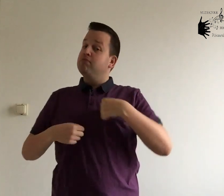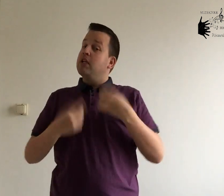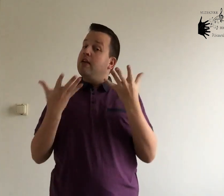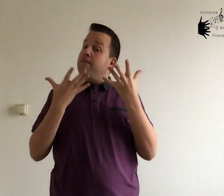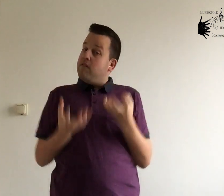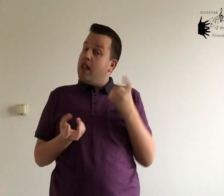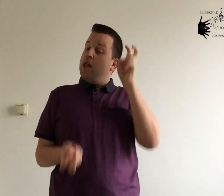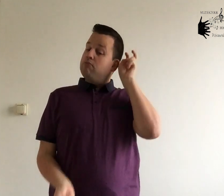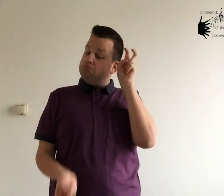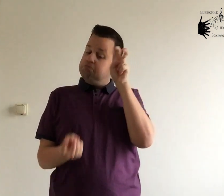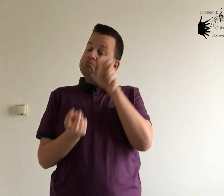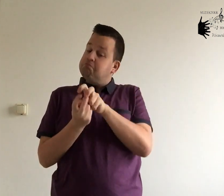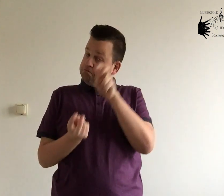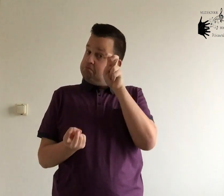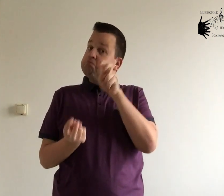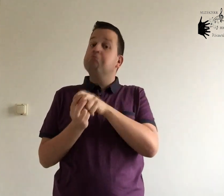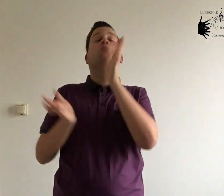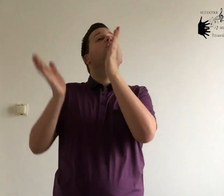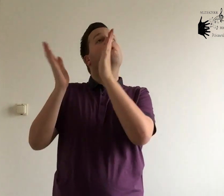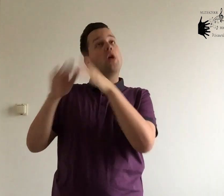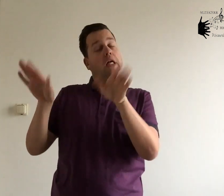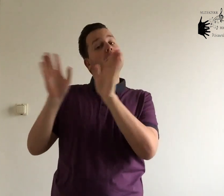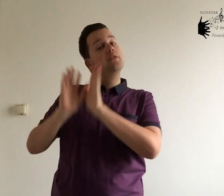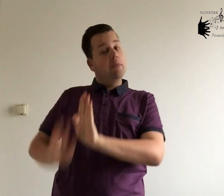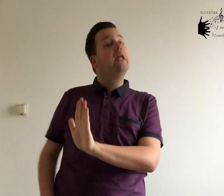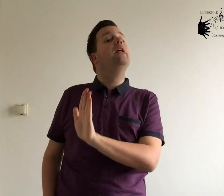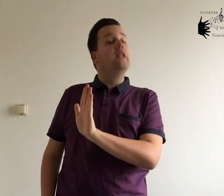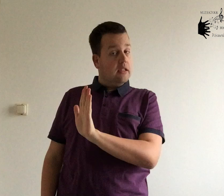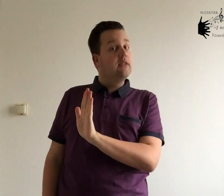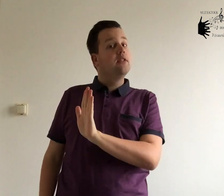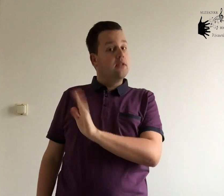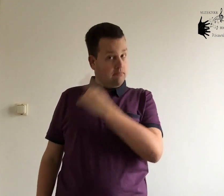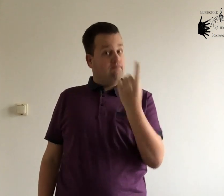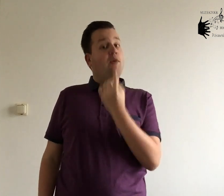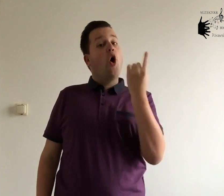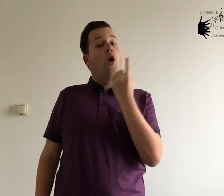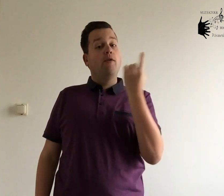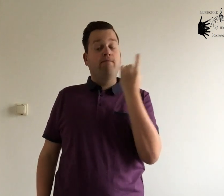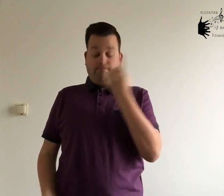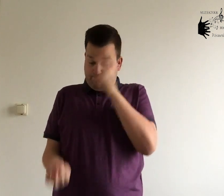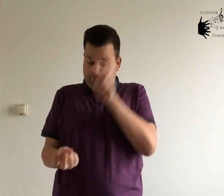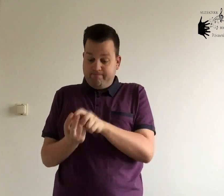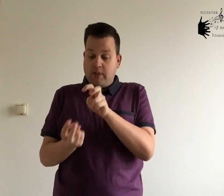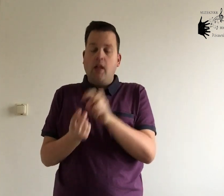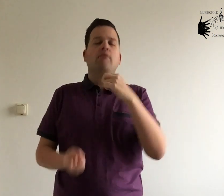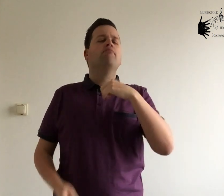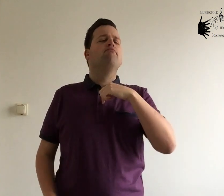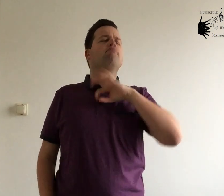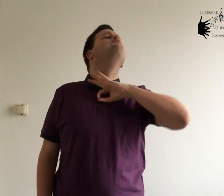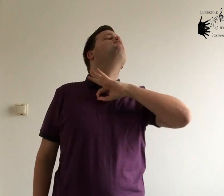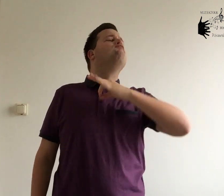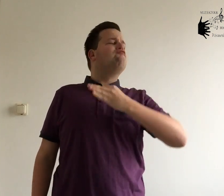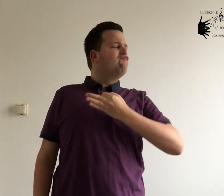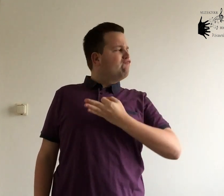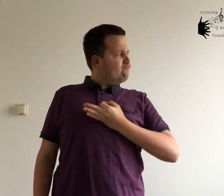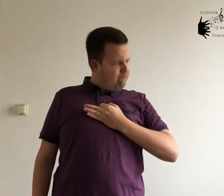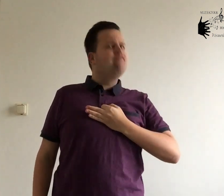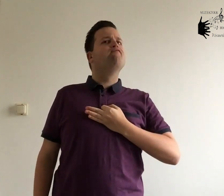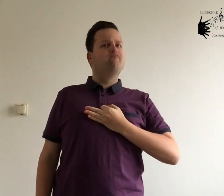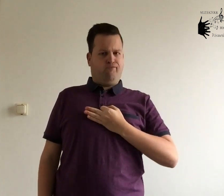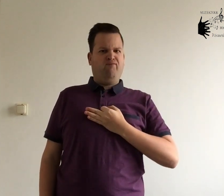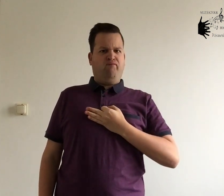I want a hippopotamus for Christmas Only a hippopotamus will do